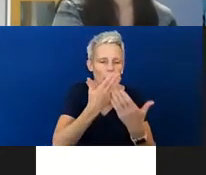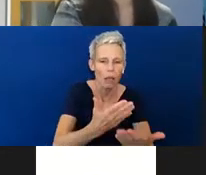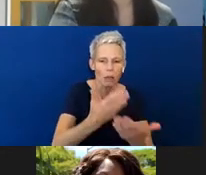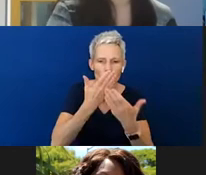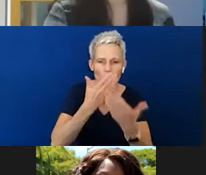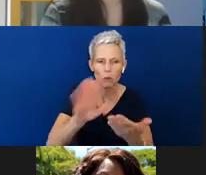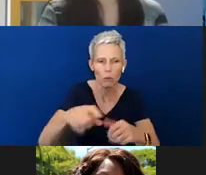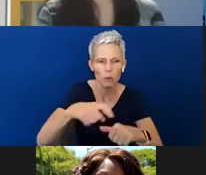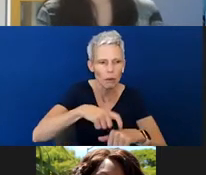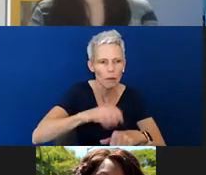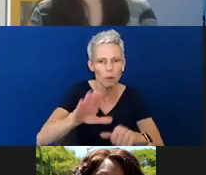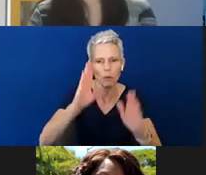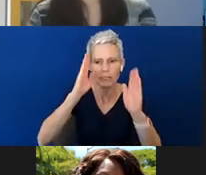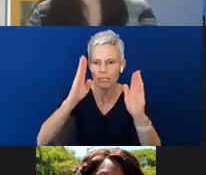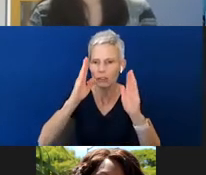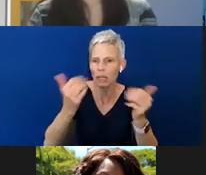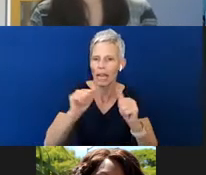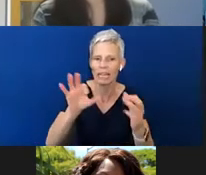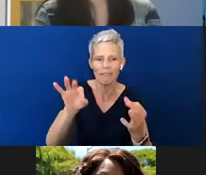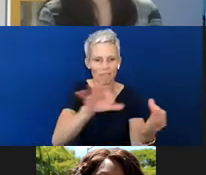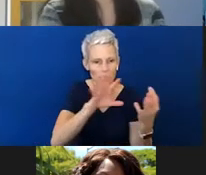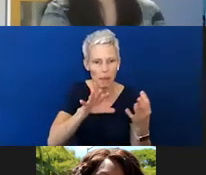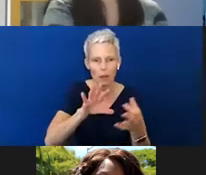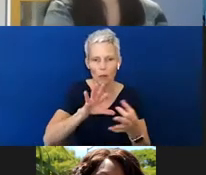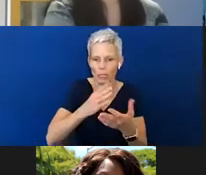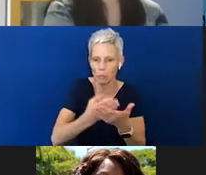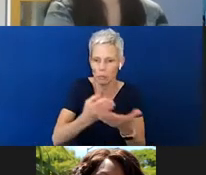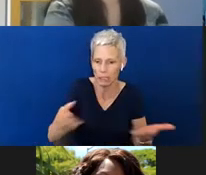And any feedback you have on any of these materials or this presentation, please feel